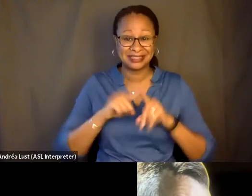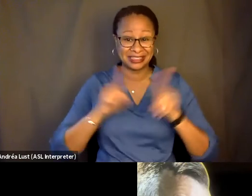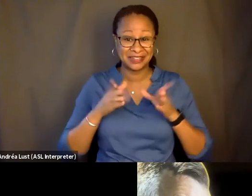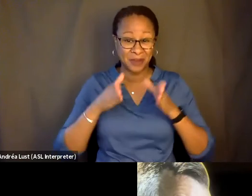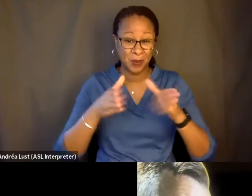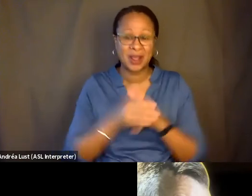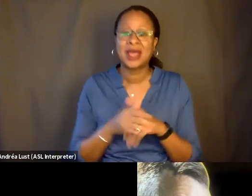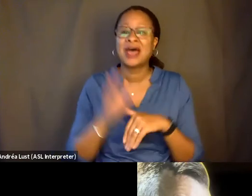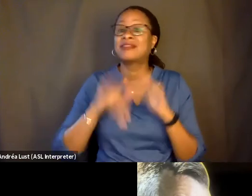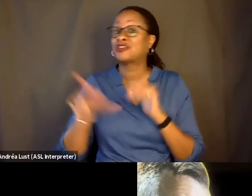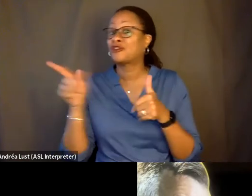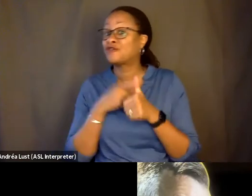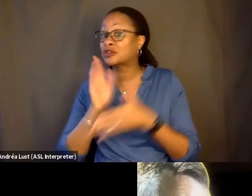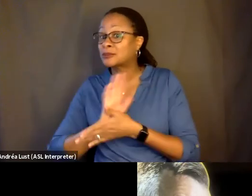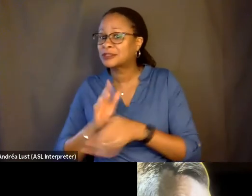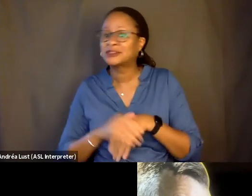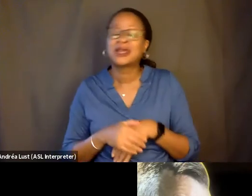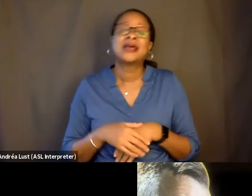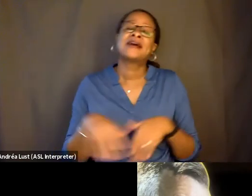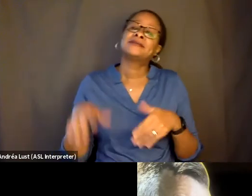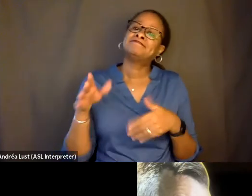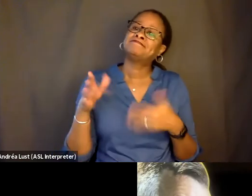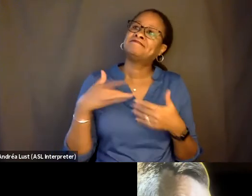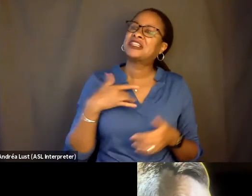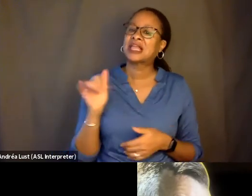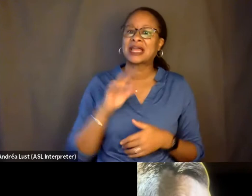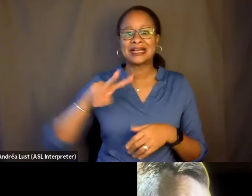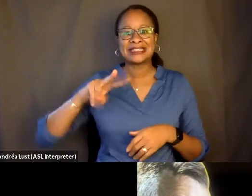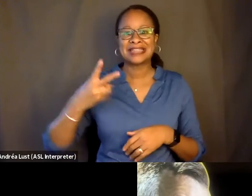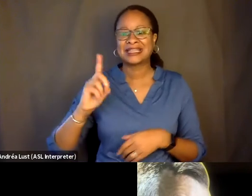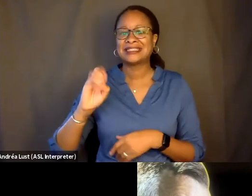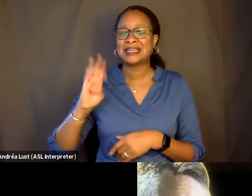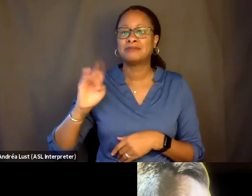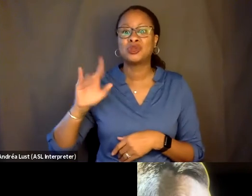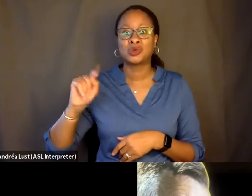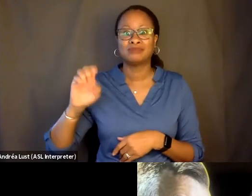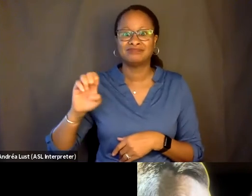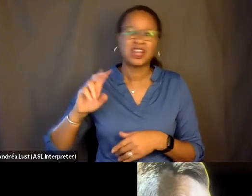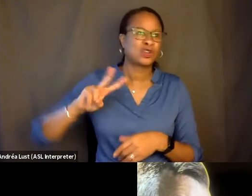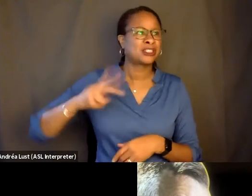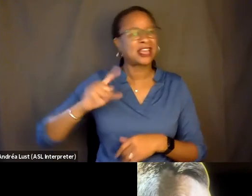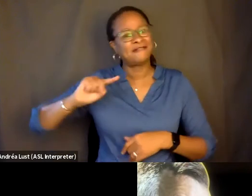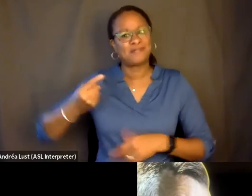was, is to feel like almost like a second debut in a way. And I was hoping you could start us off